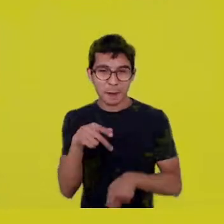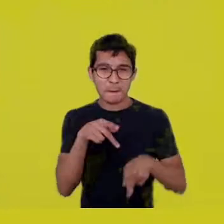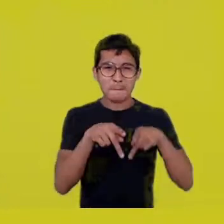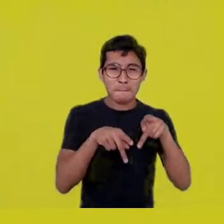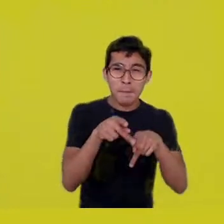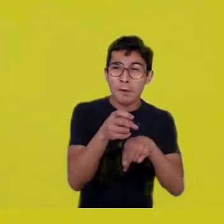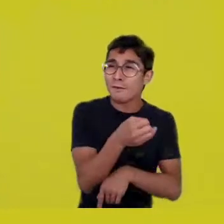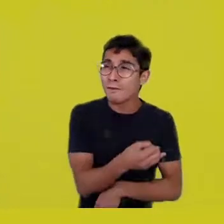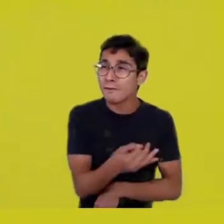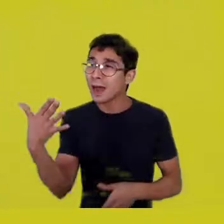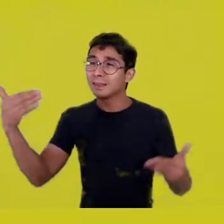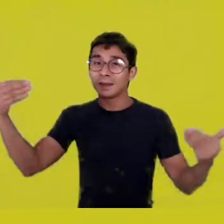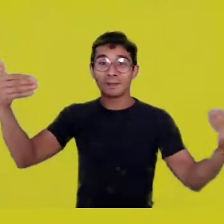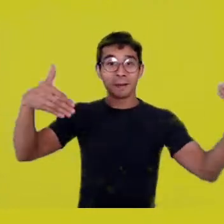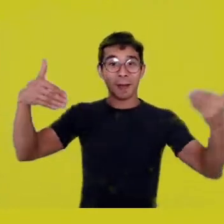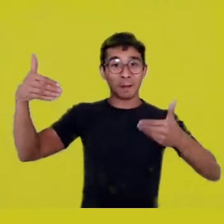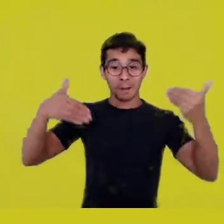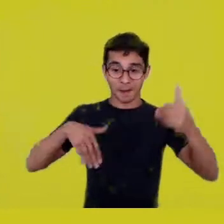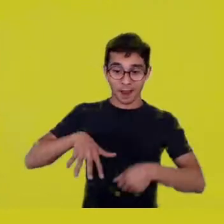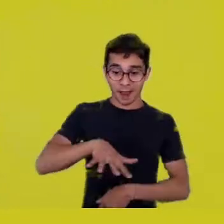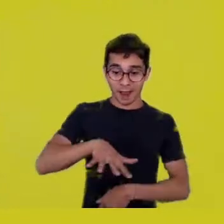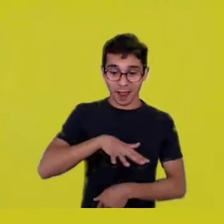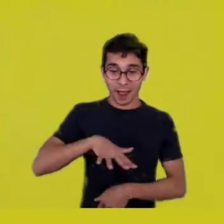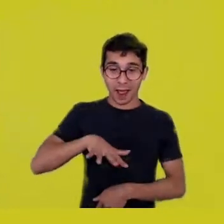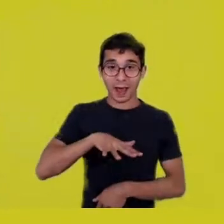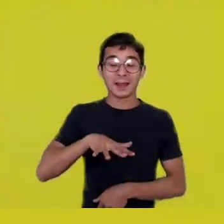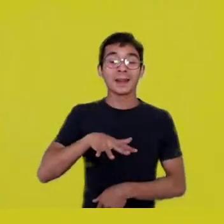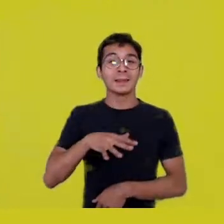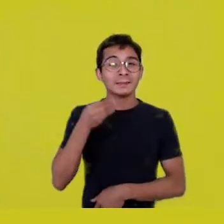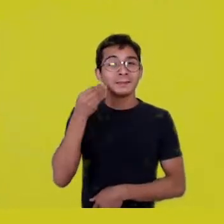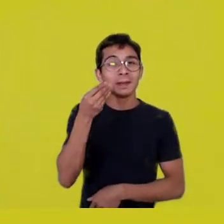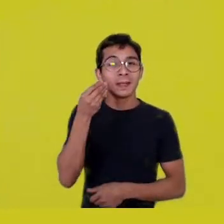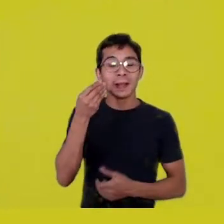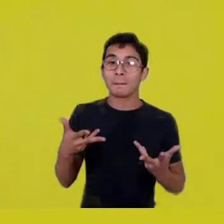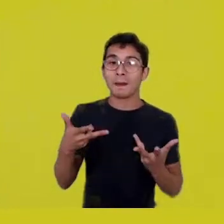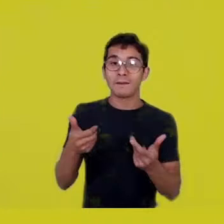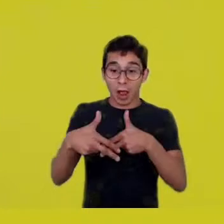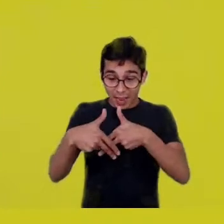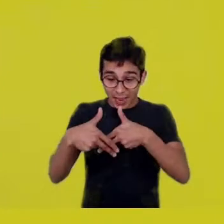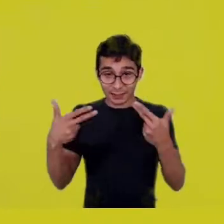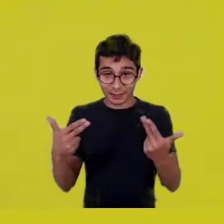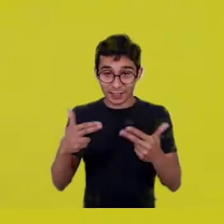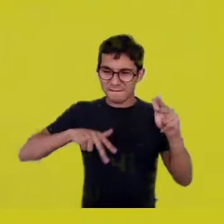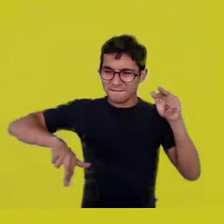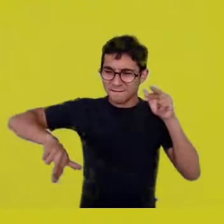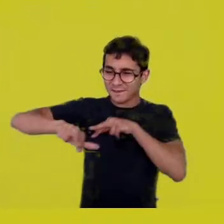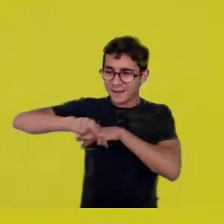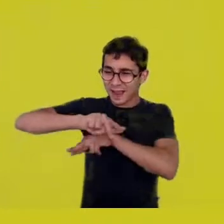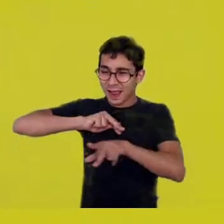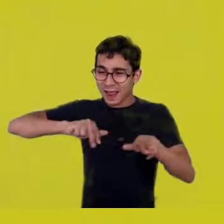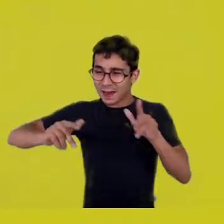an experience we started at Serra do Cipó.